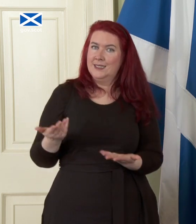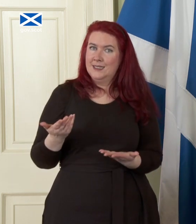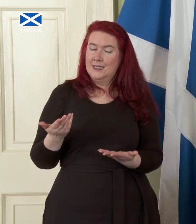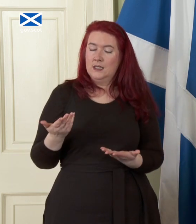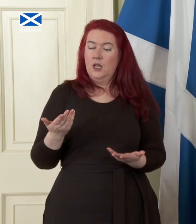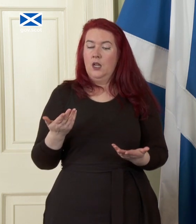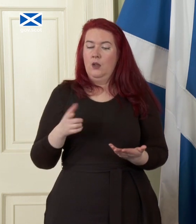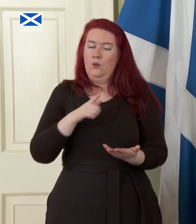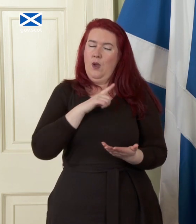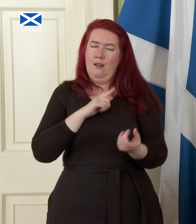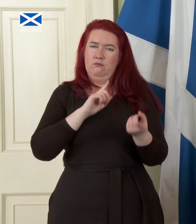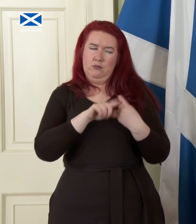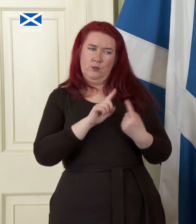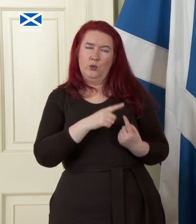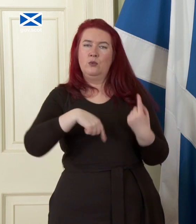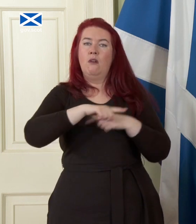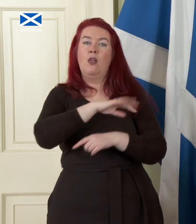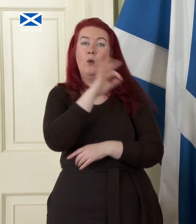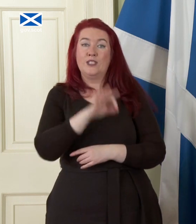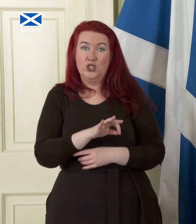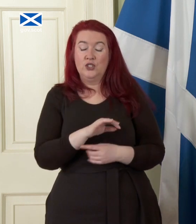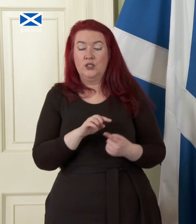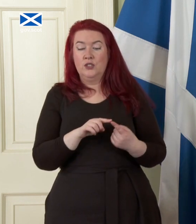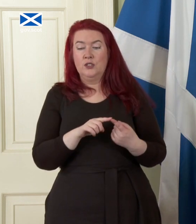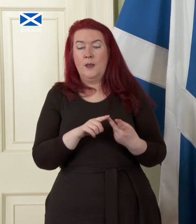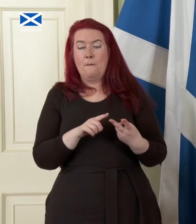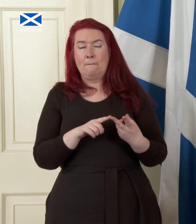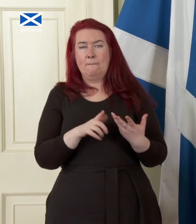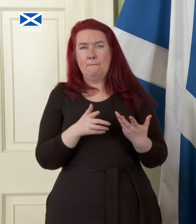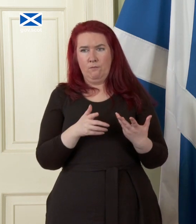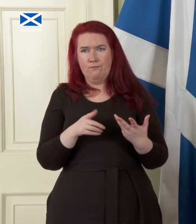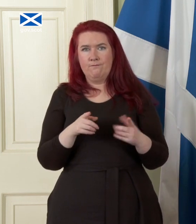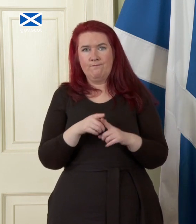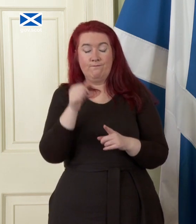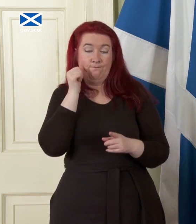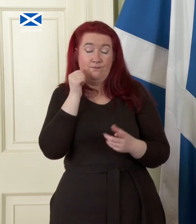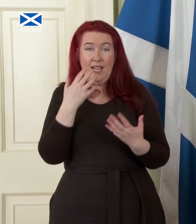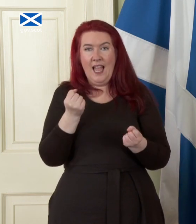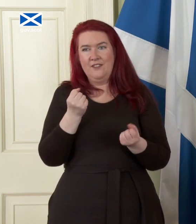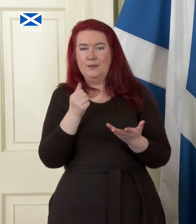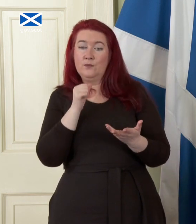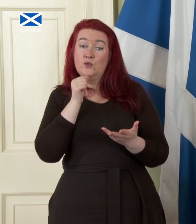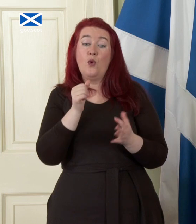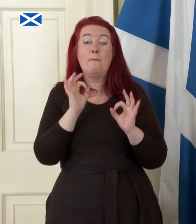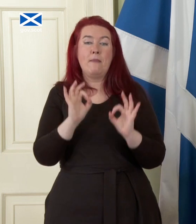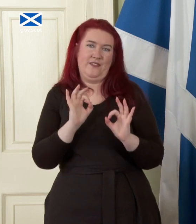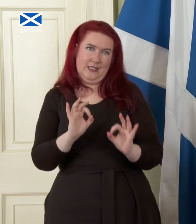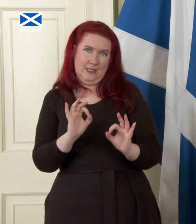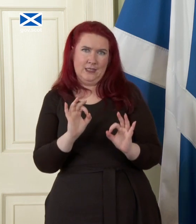I've covered in response to other questions and the the imperfection if I can use that word of the